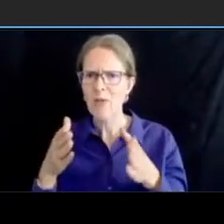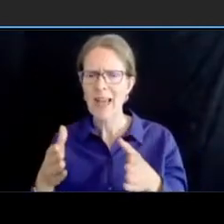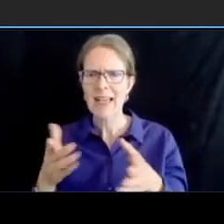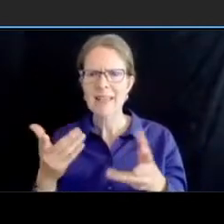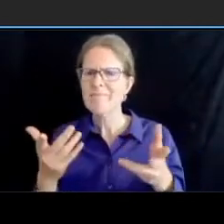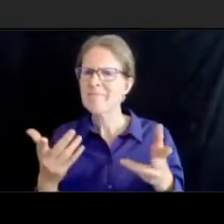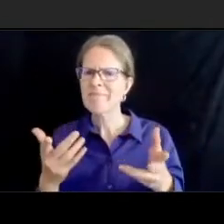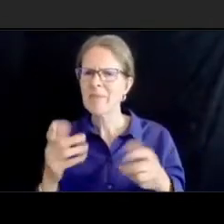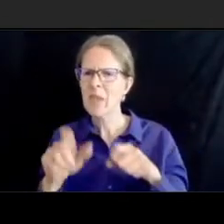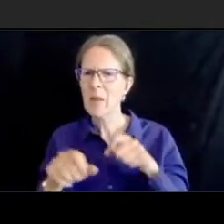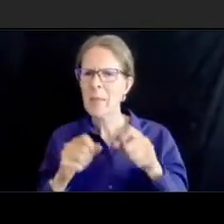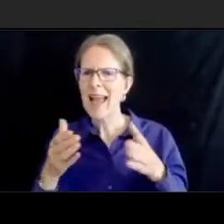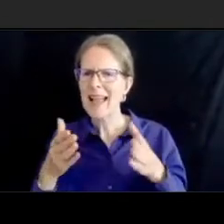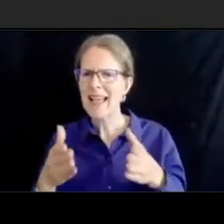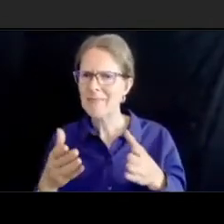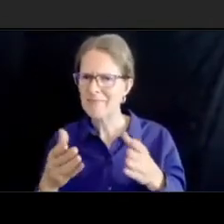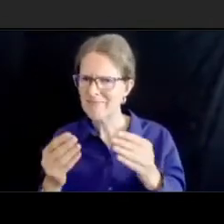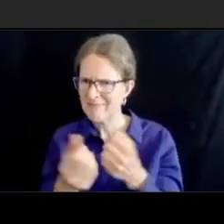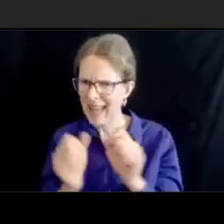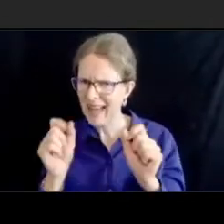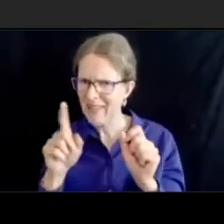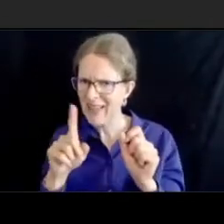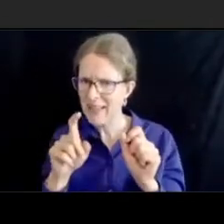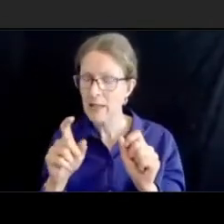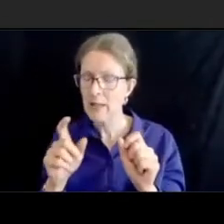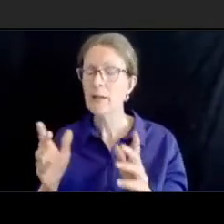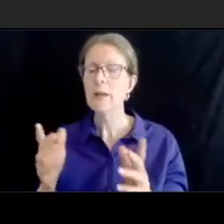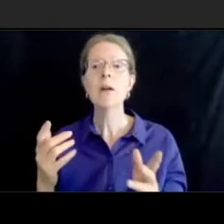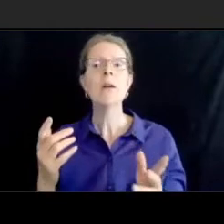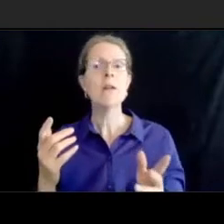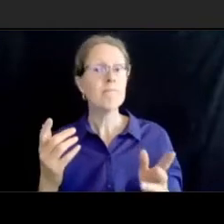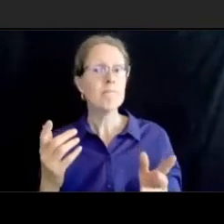we're going to be doing a block by block review during this design phase